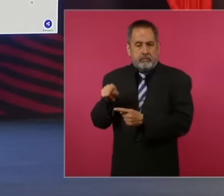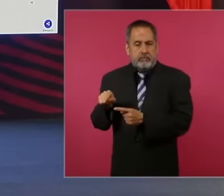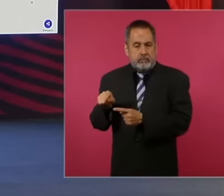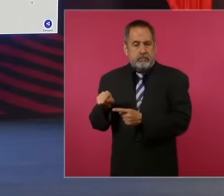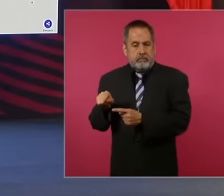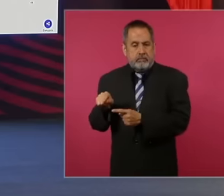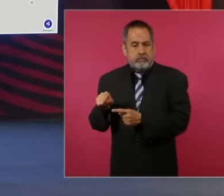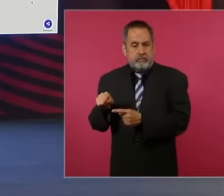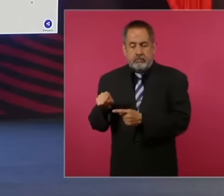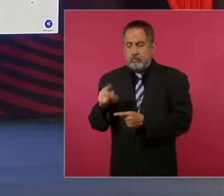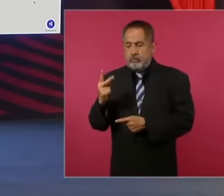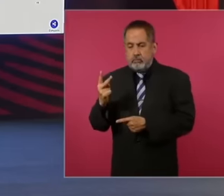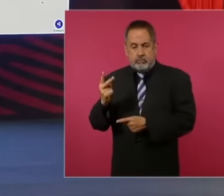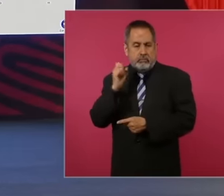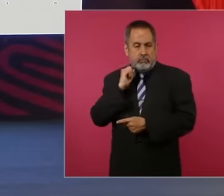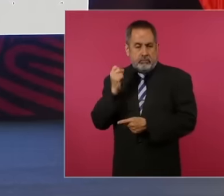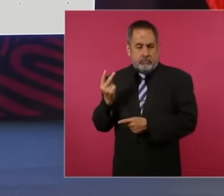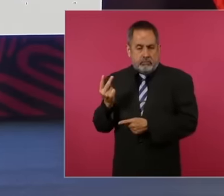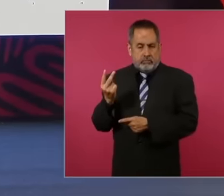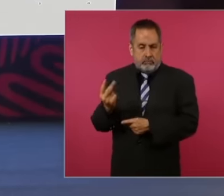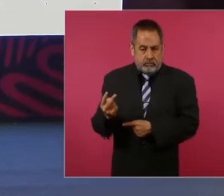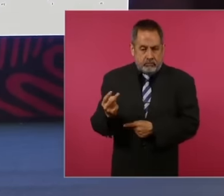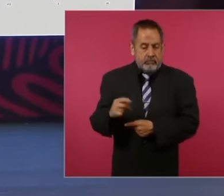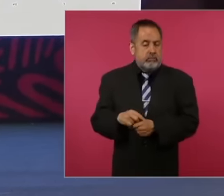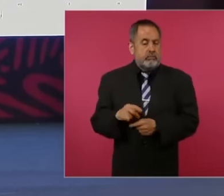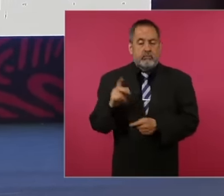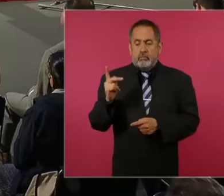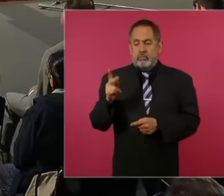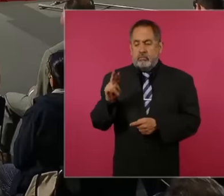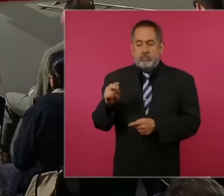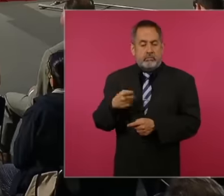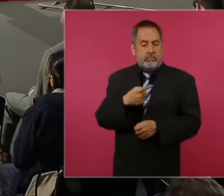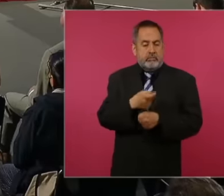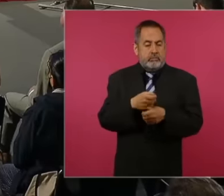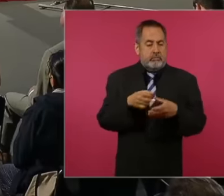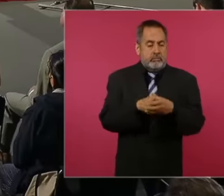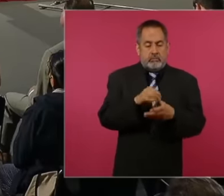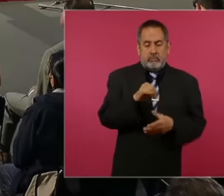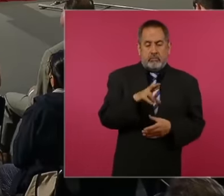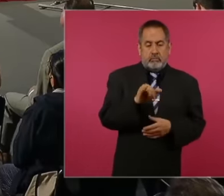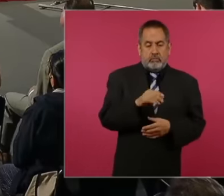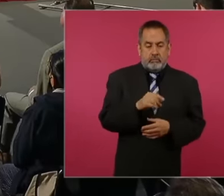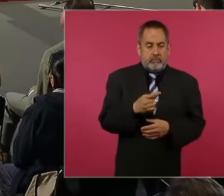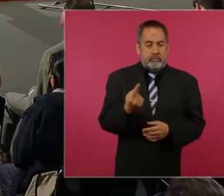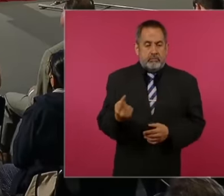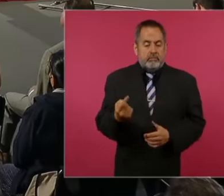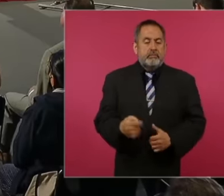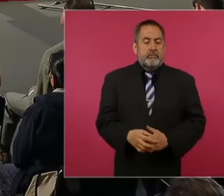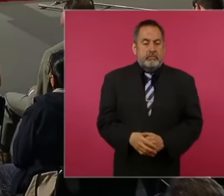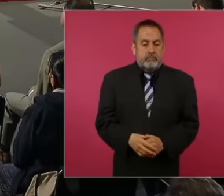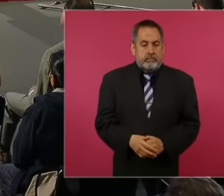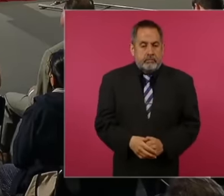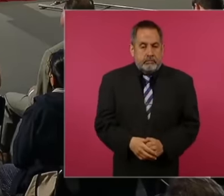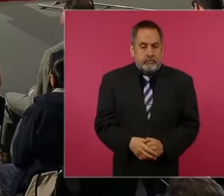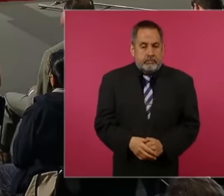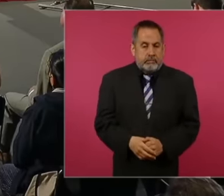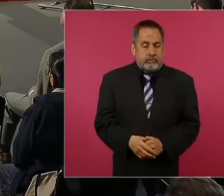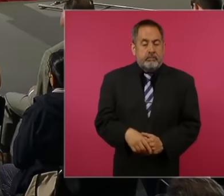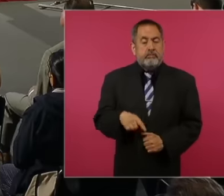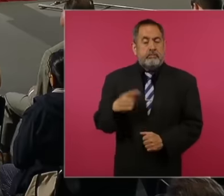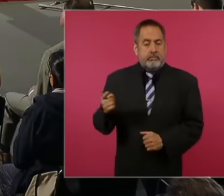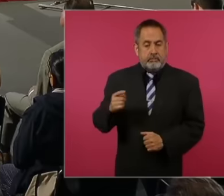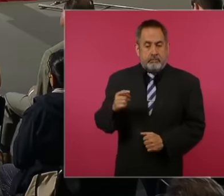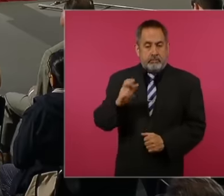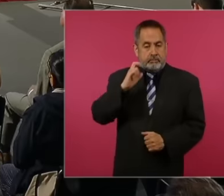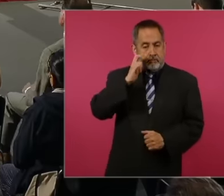two senators enter for the majority green ecologist for the first minority forward in the case of Chihuahua